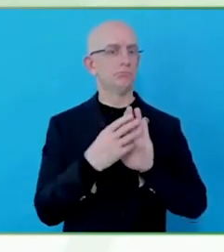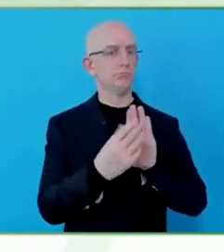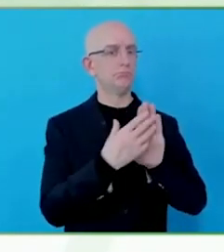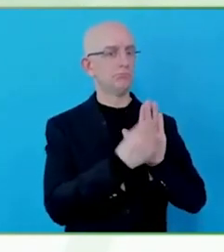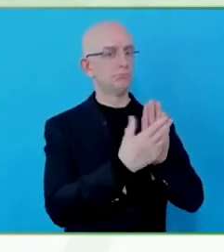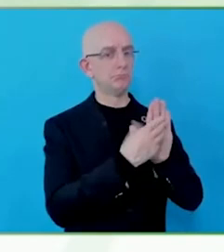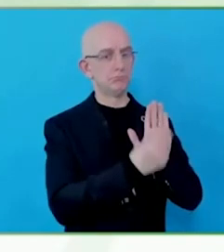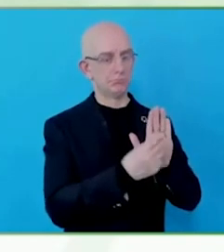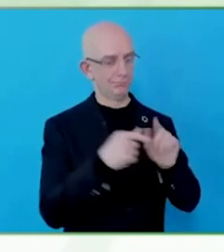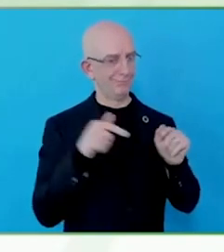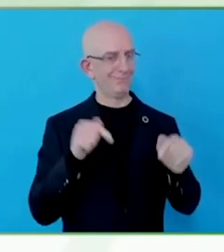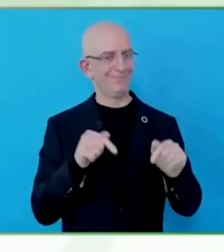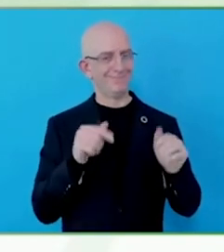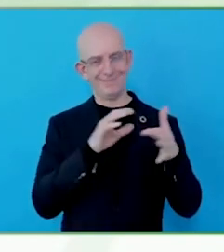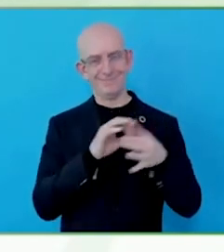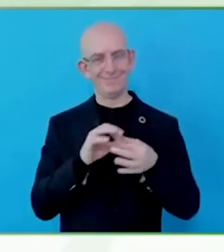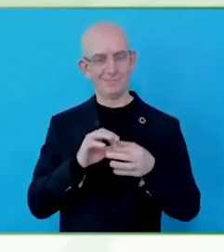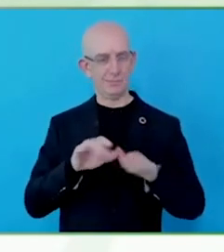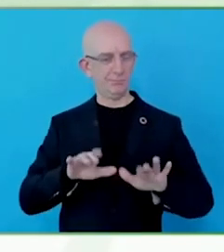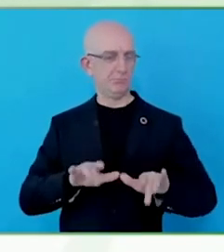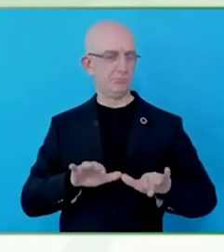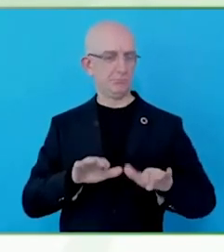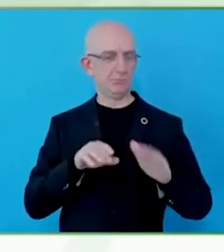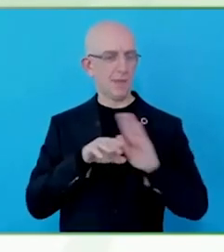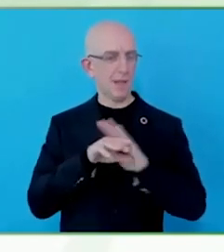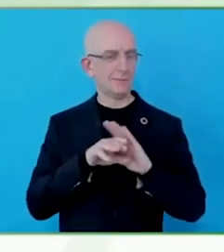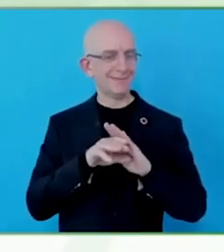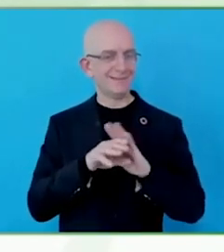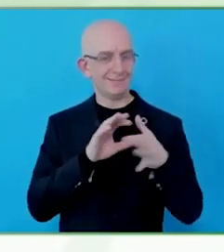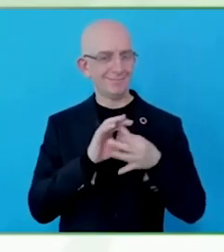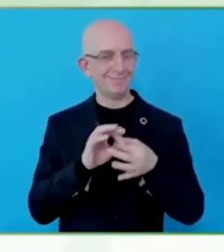If we don't have the standards, if we don't have the Brazilian